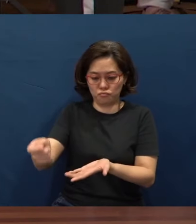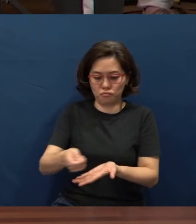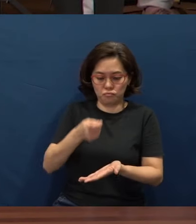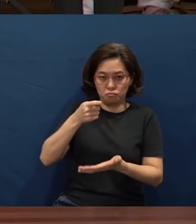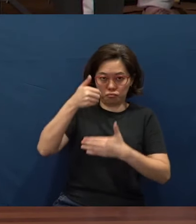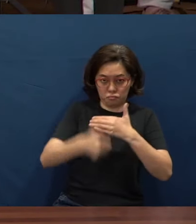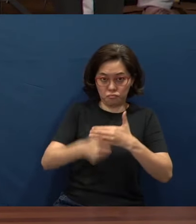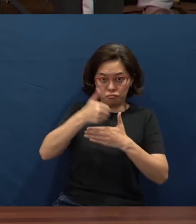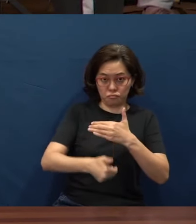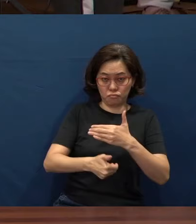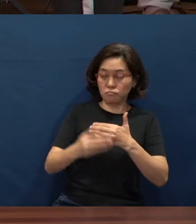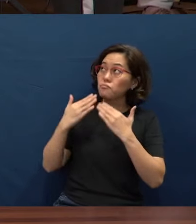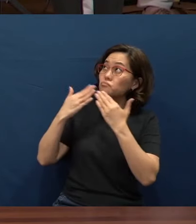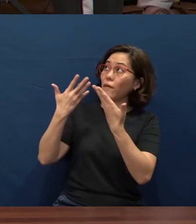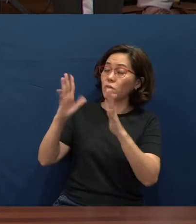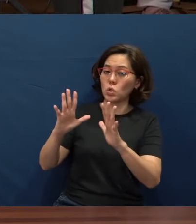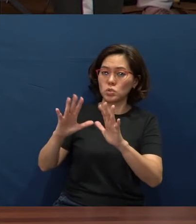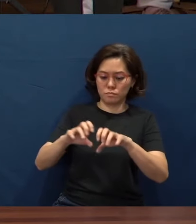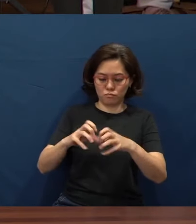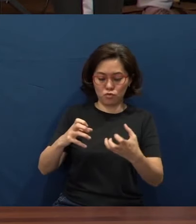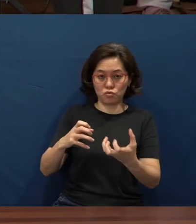and when He had given thanks, He broke it and said,